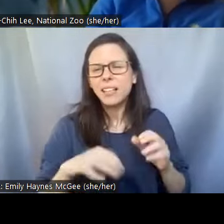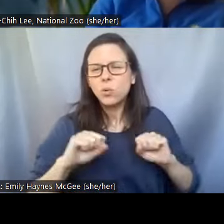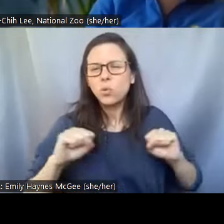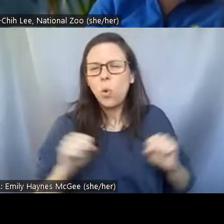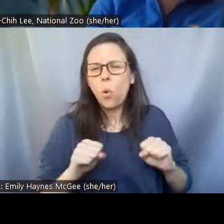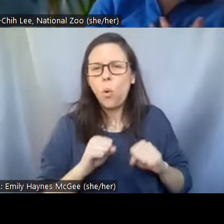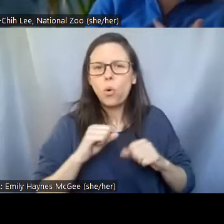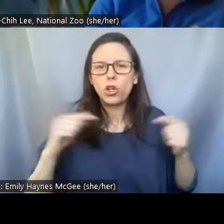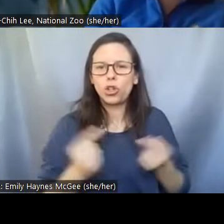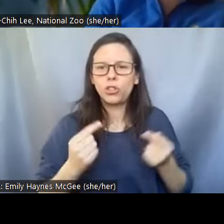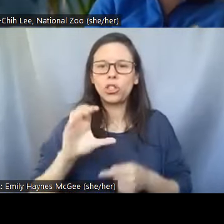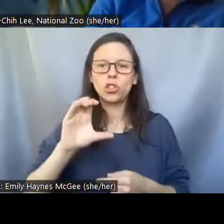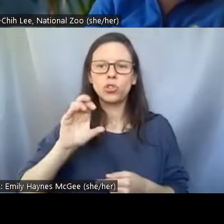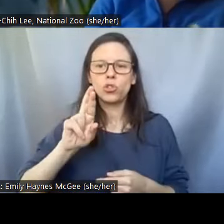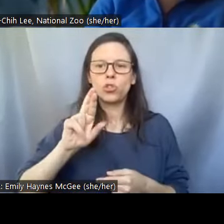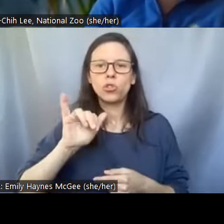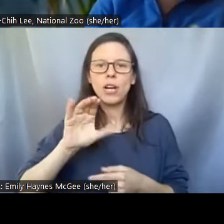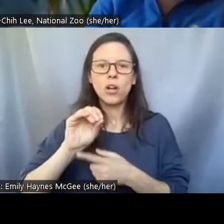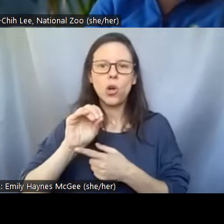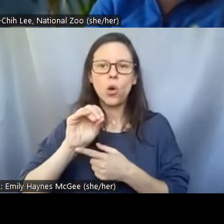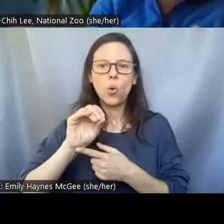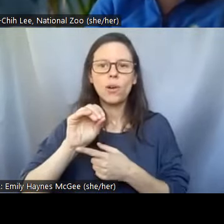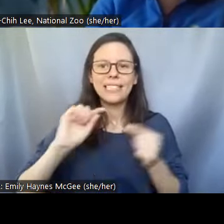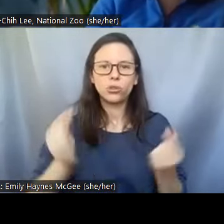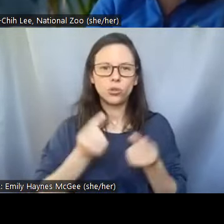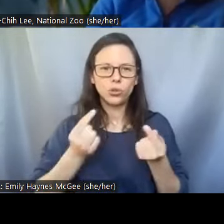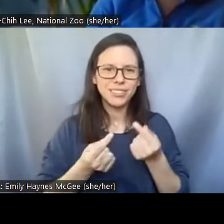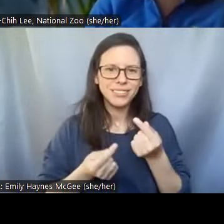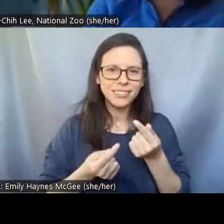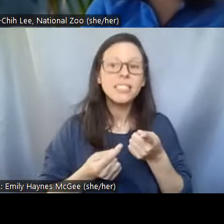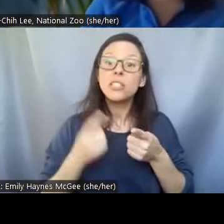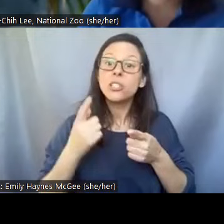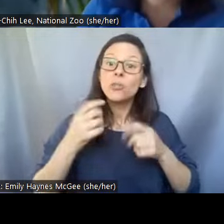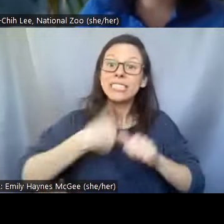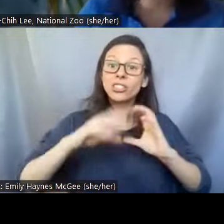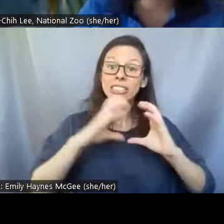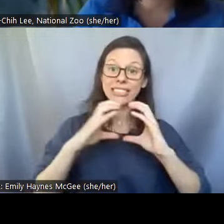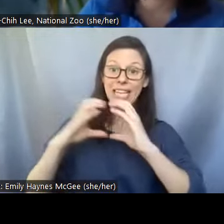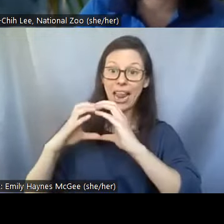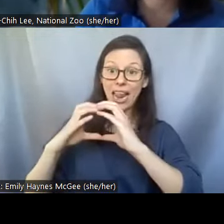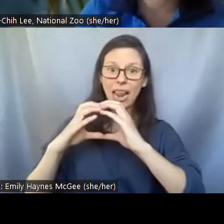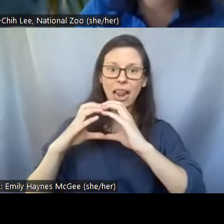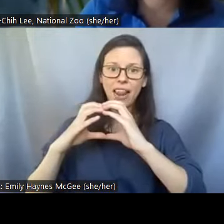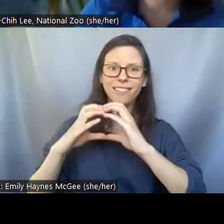basically damage caused to your cells because of the cold so you can see that the grape just